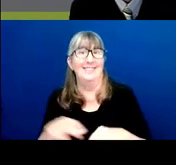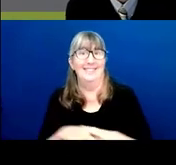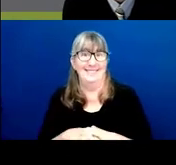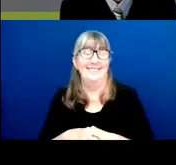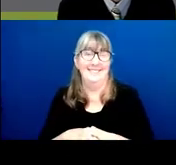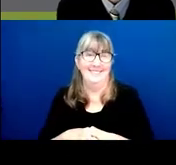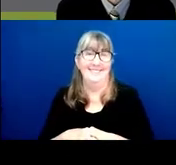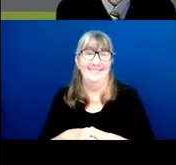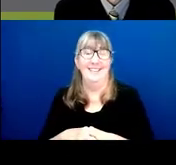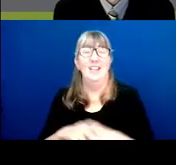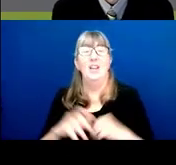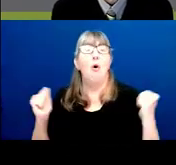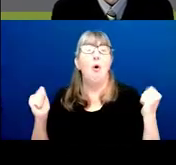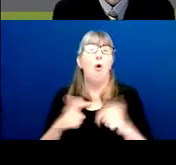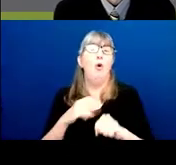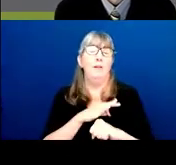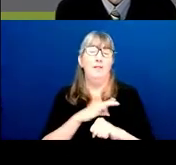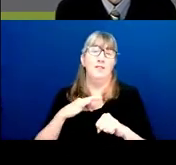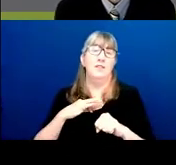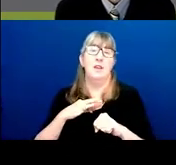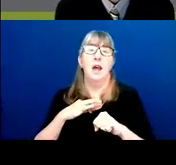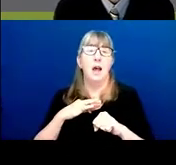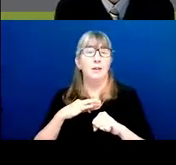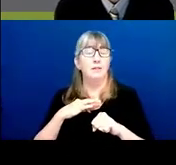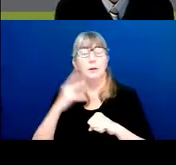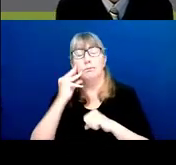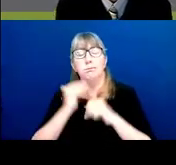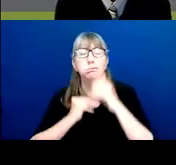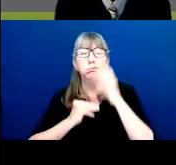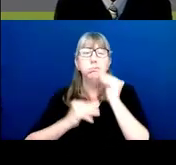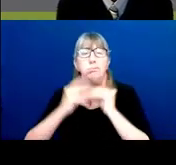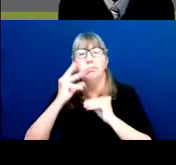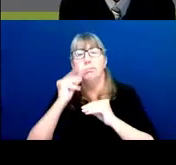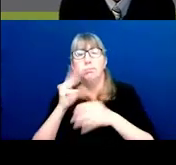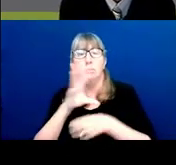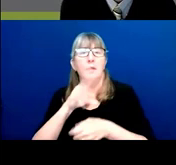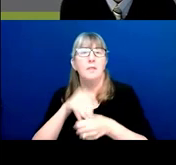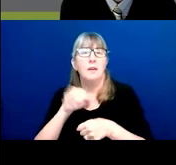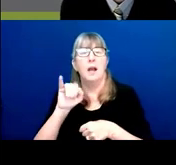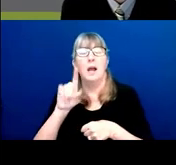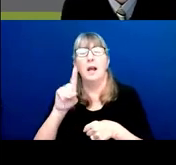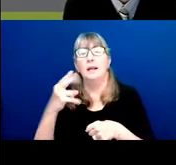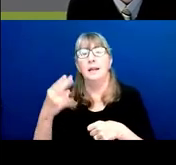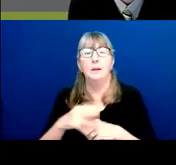All of our staff were extremely experienced within NIH before we started here.